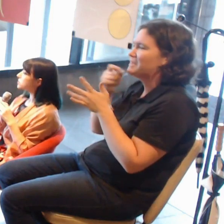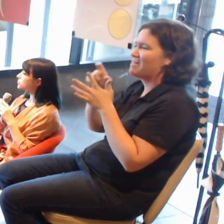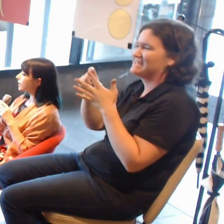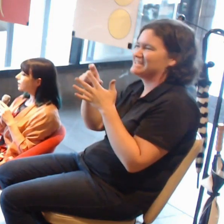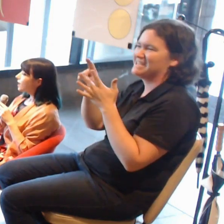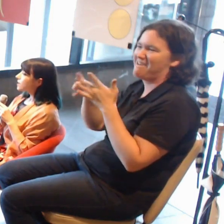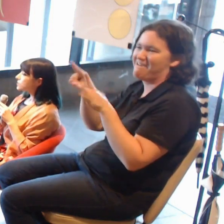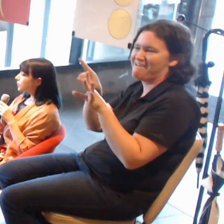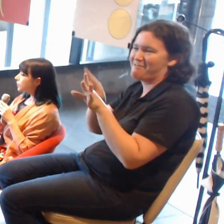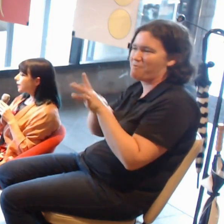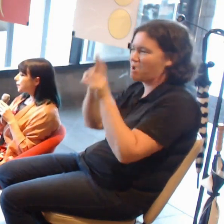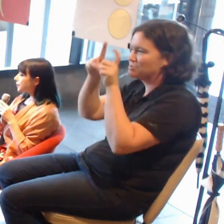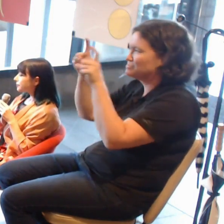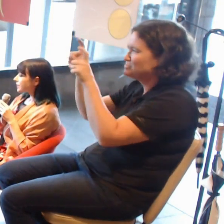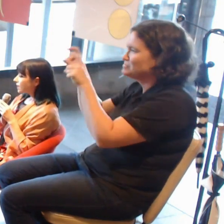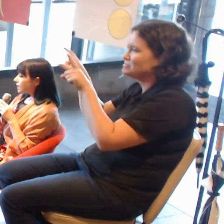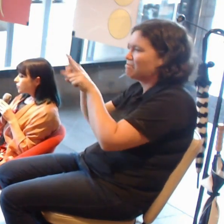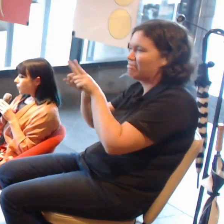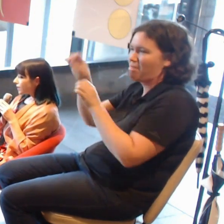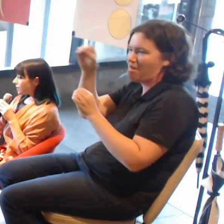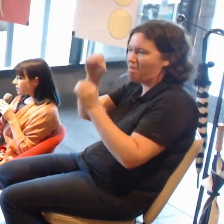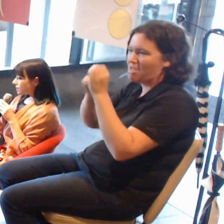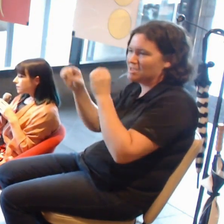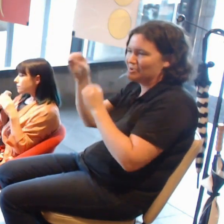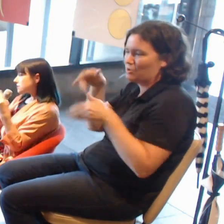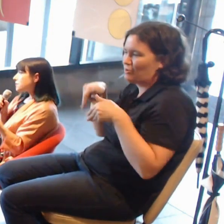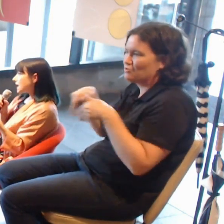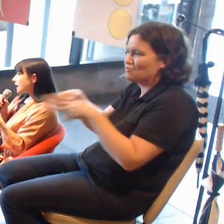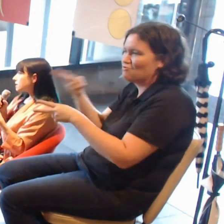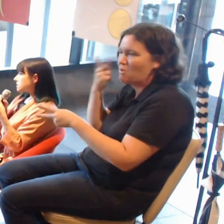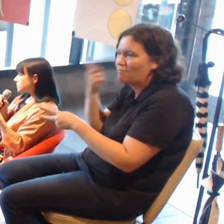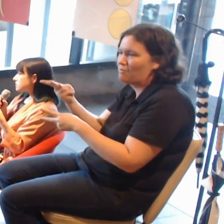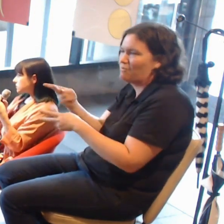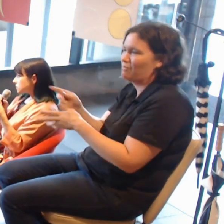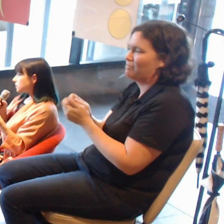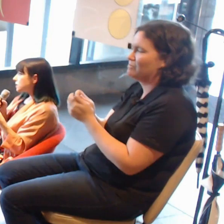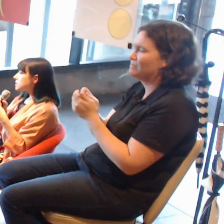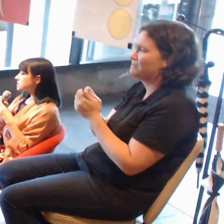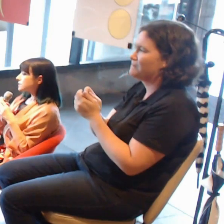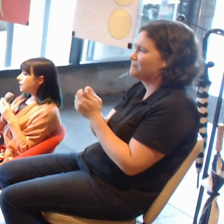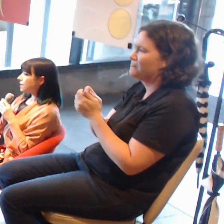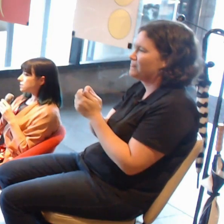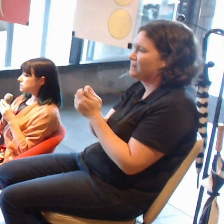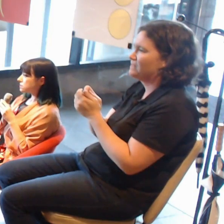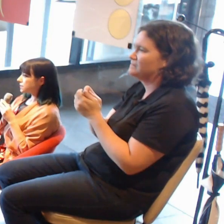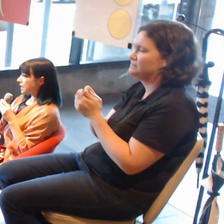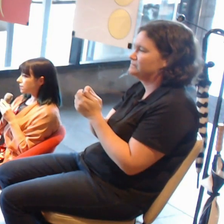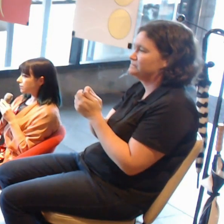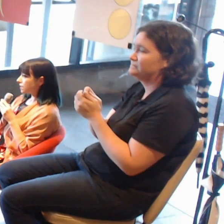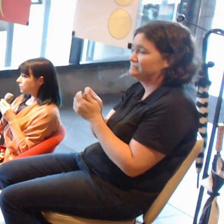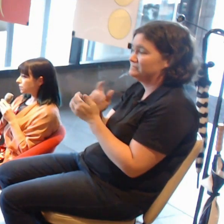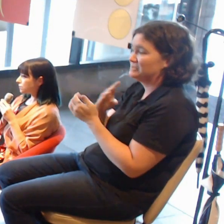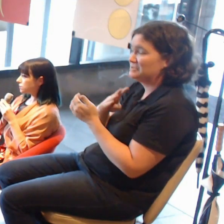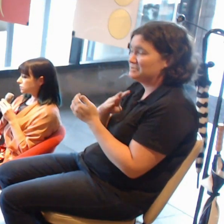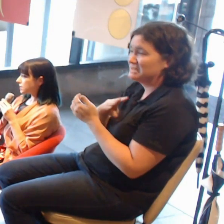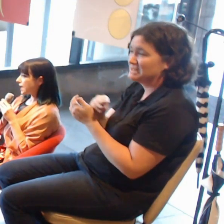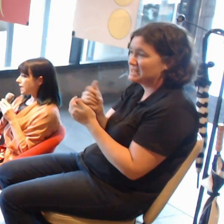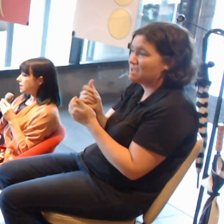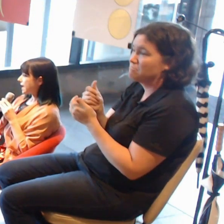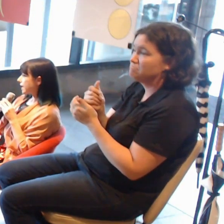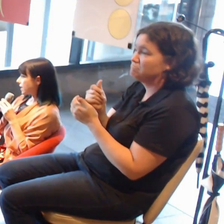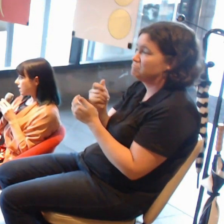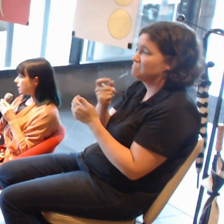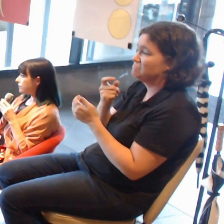So there is a part to it that the gallery will look at AR and VR